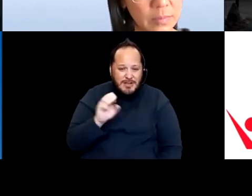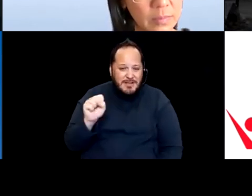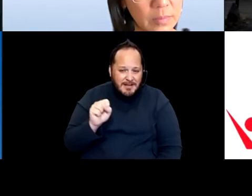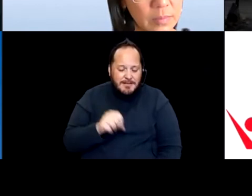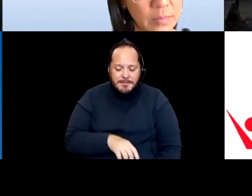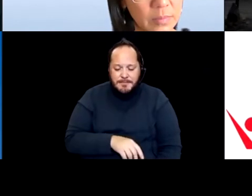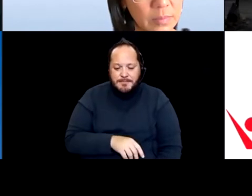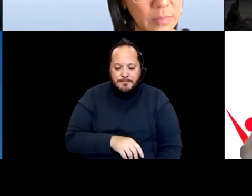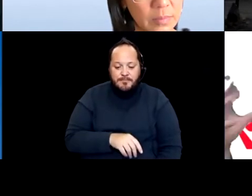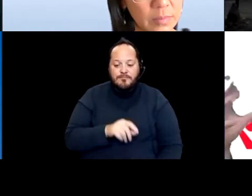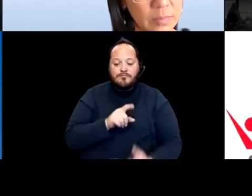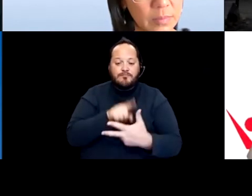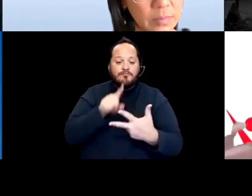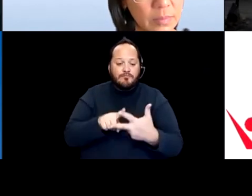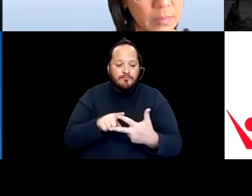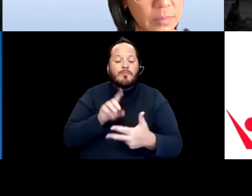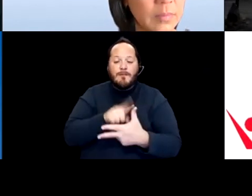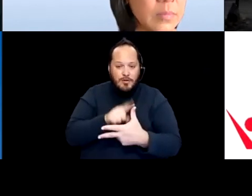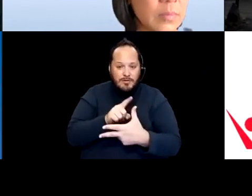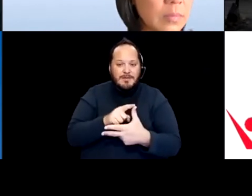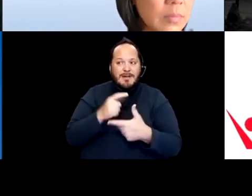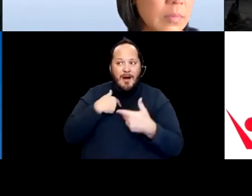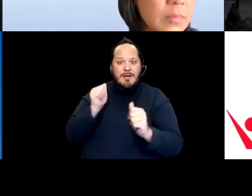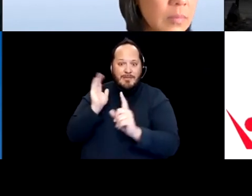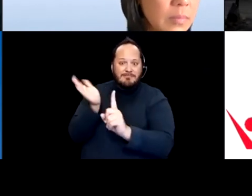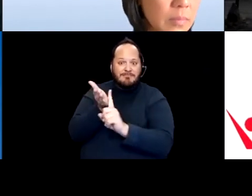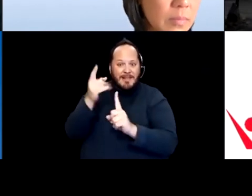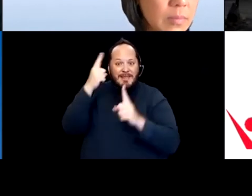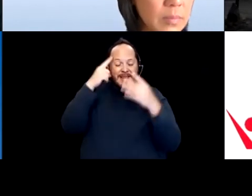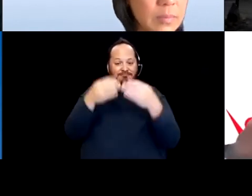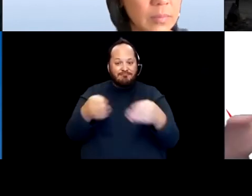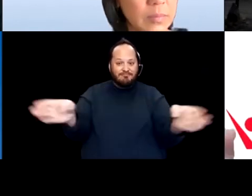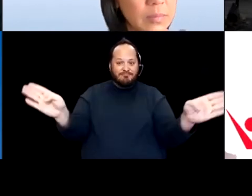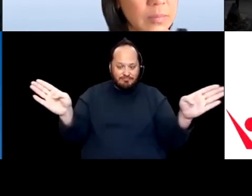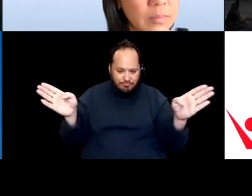is first was to think across the enterprise. The enterprise being stayed operations.